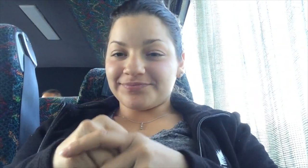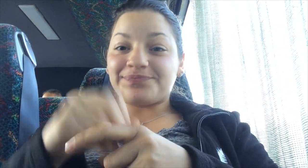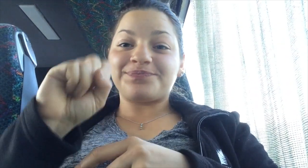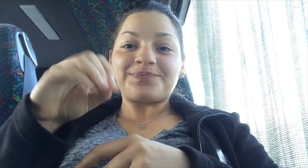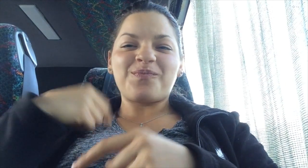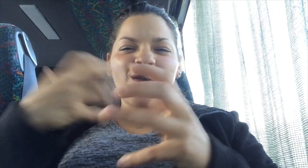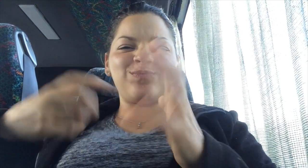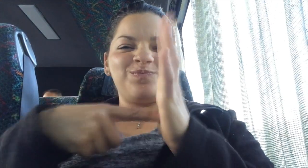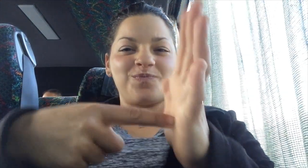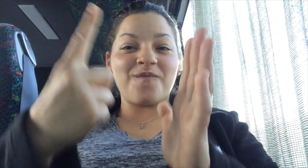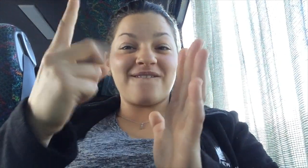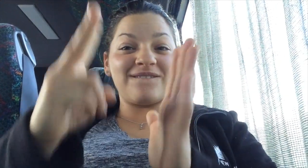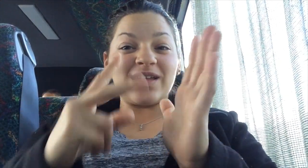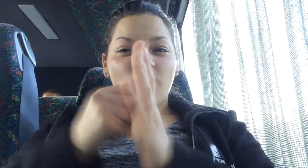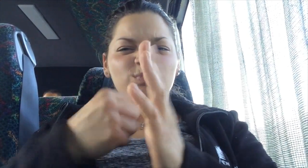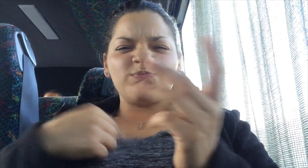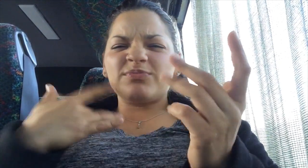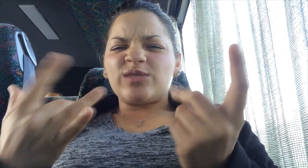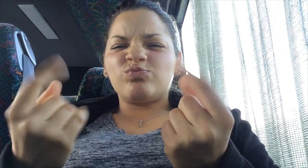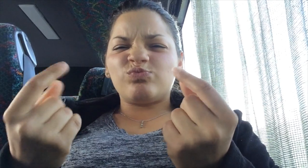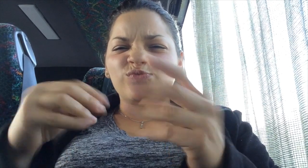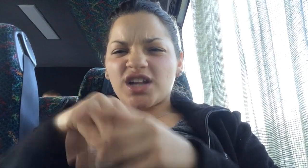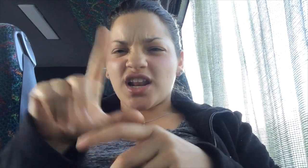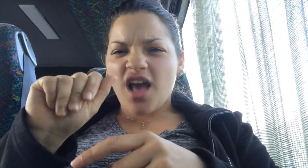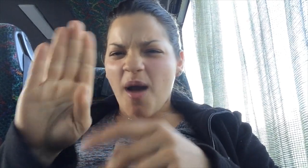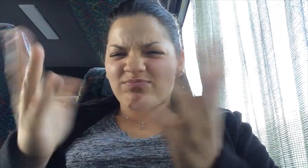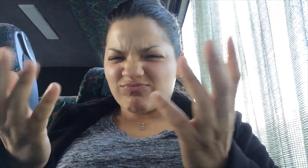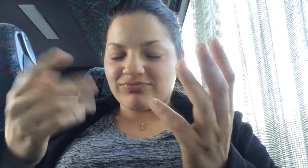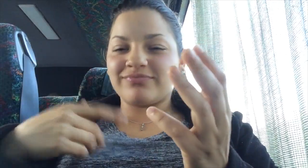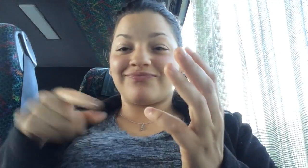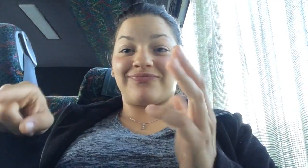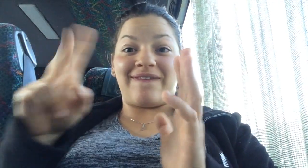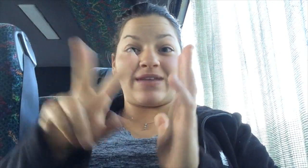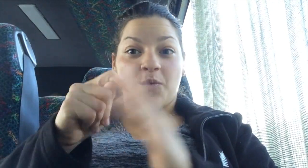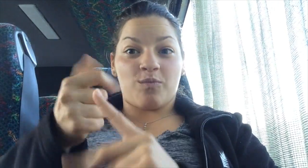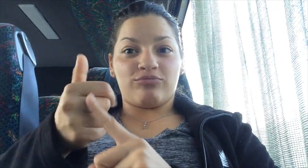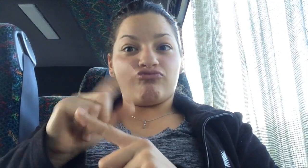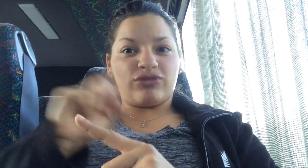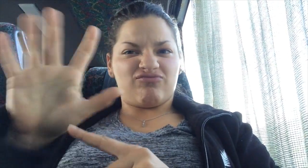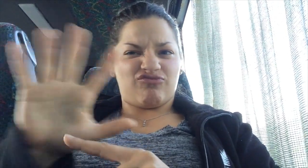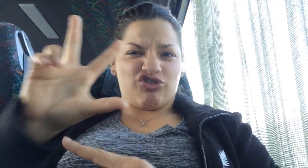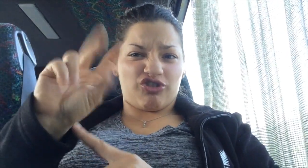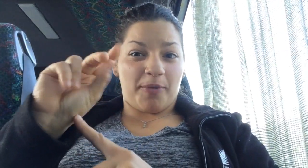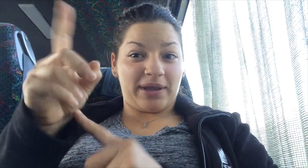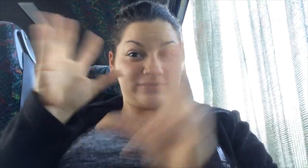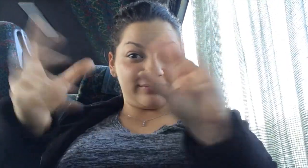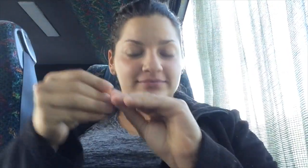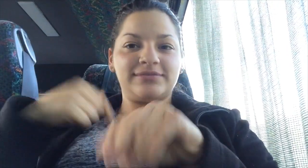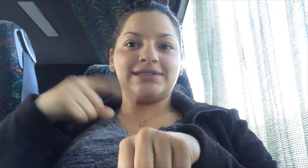So, I want to show you a video that will give an example of what I typically do in the lab. The video itself was actually around 30 mins,